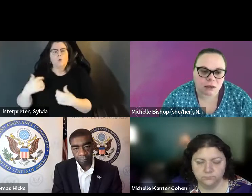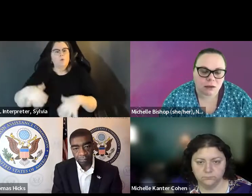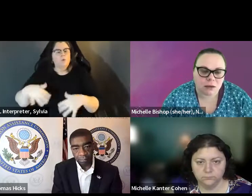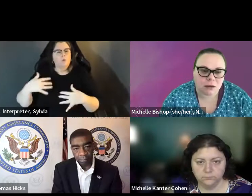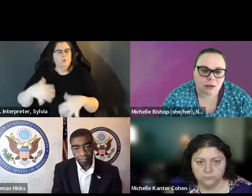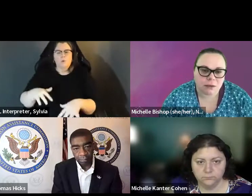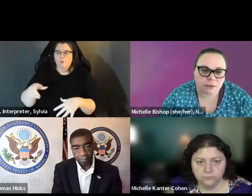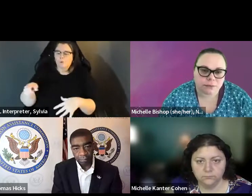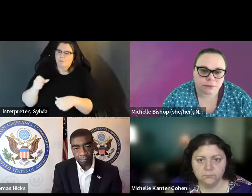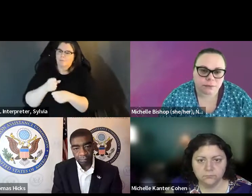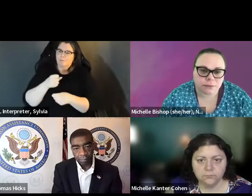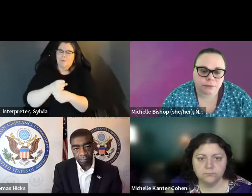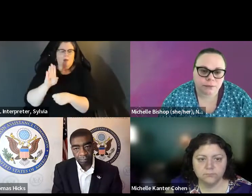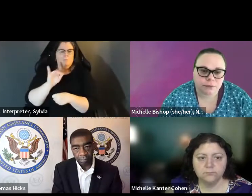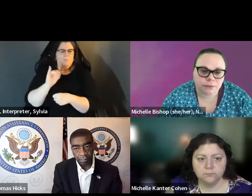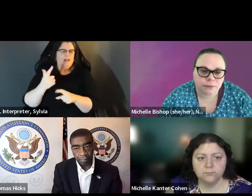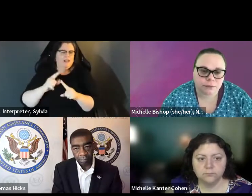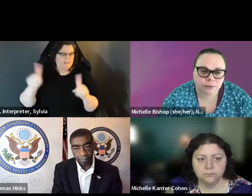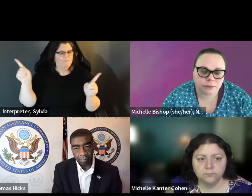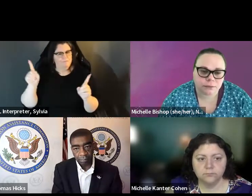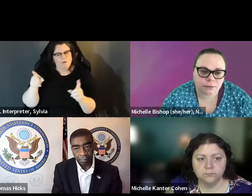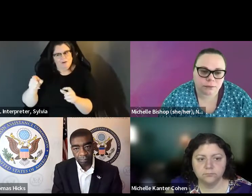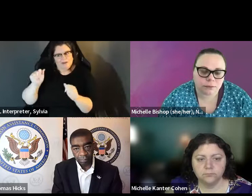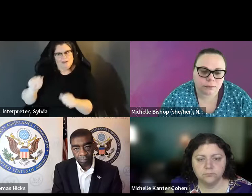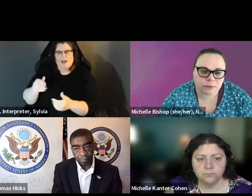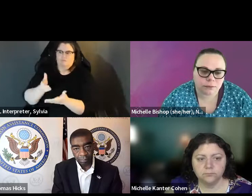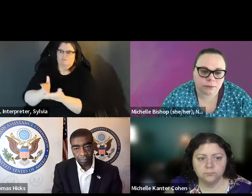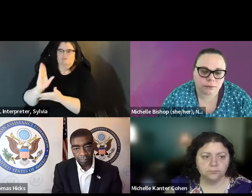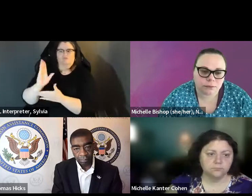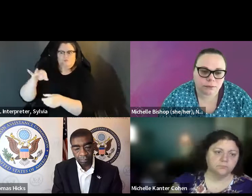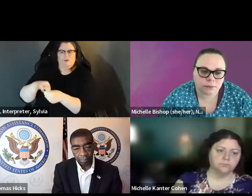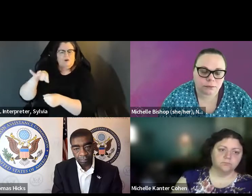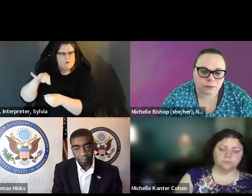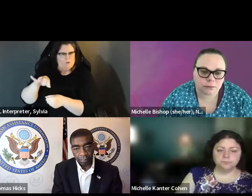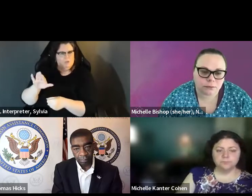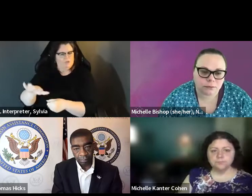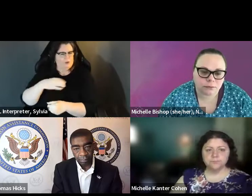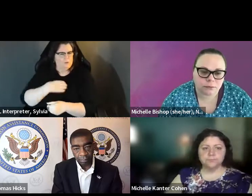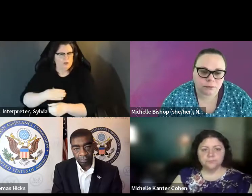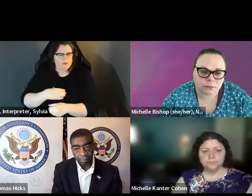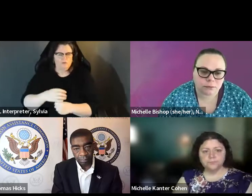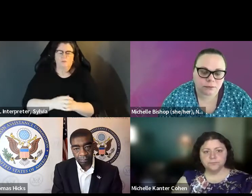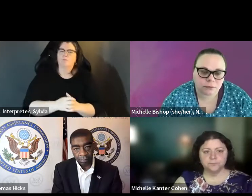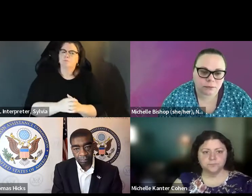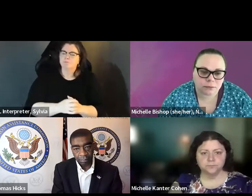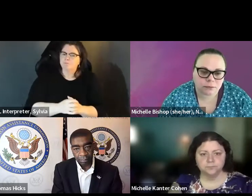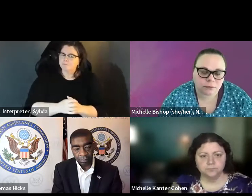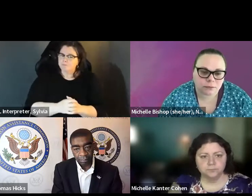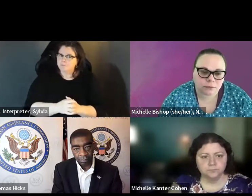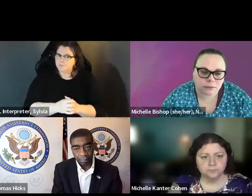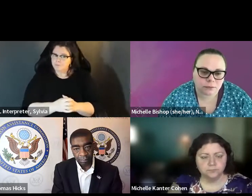So So I I think that right there drives the point home that these barriers do make a difference. make a difference in who is having their voices heard on election day. » Doug: I'll just add a note